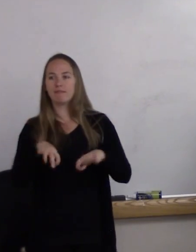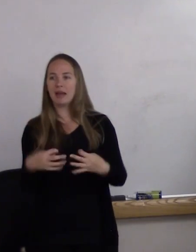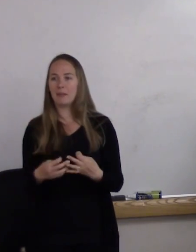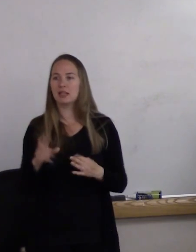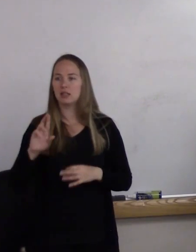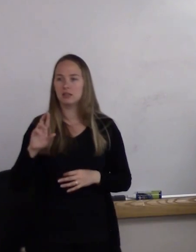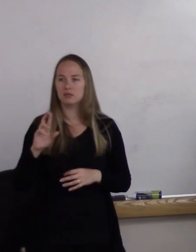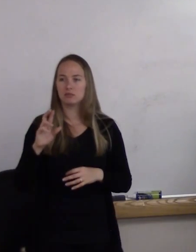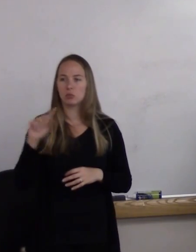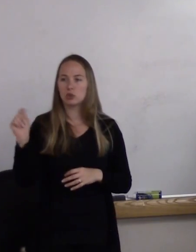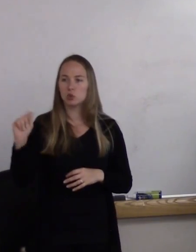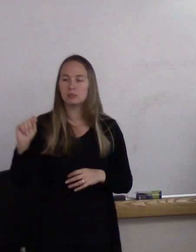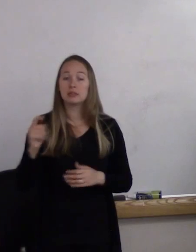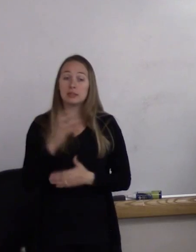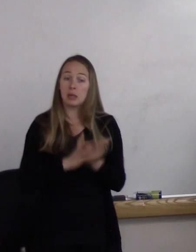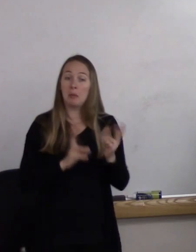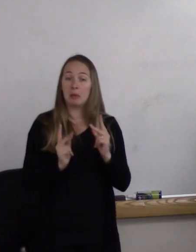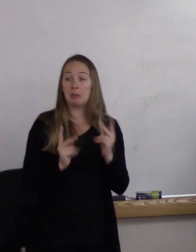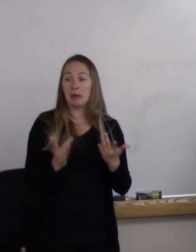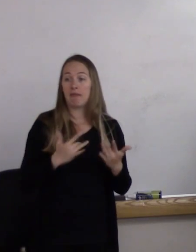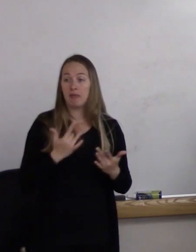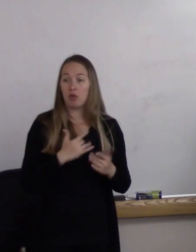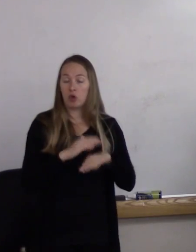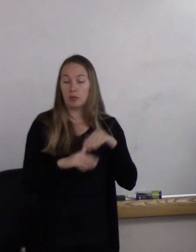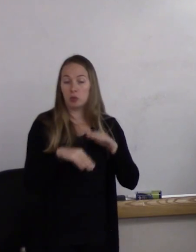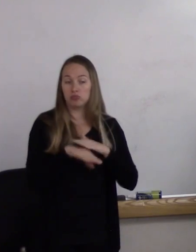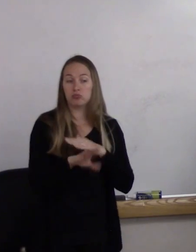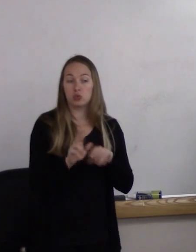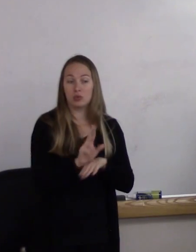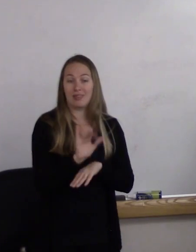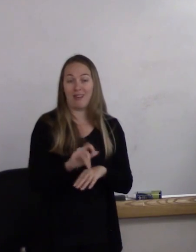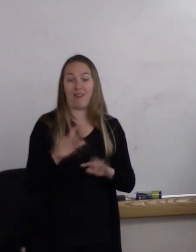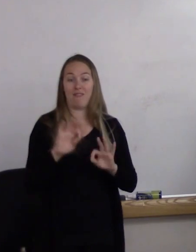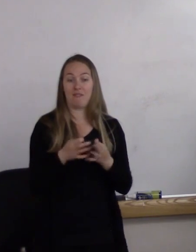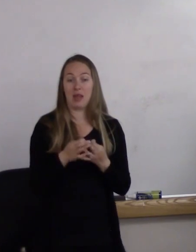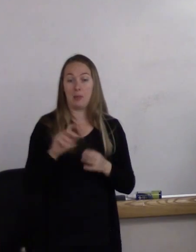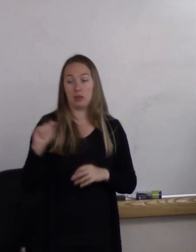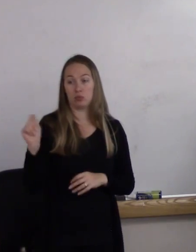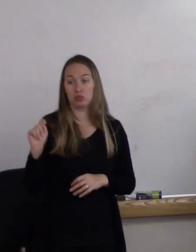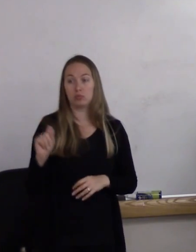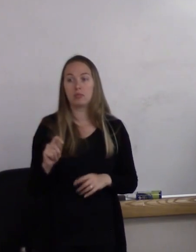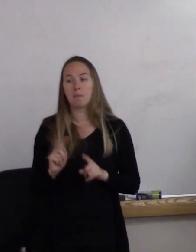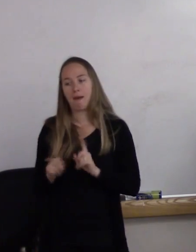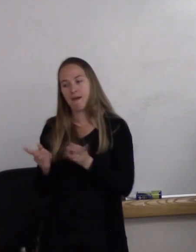which some individuals may feel comfortable using. In general, the LGBT community